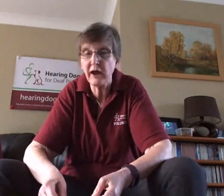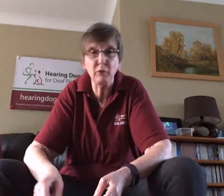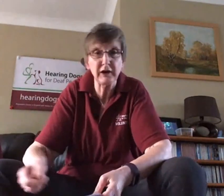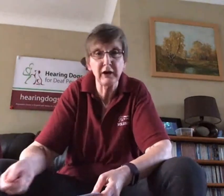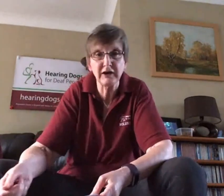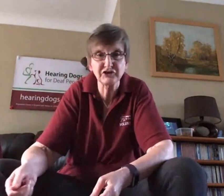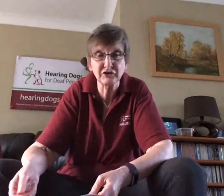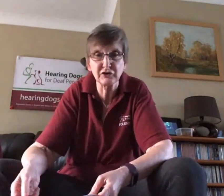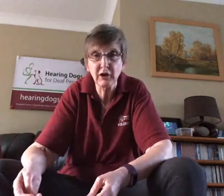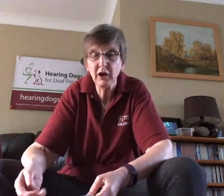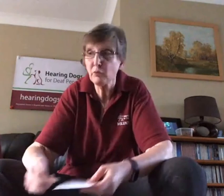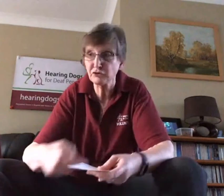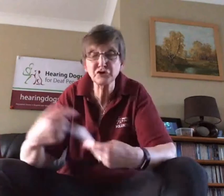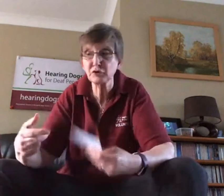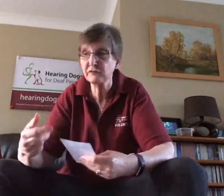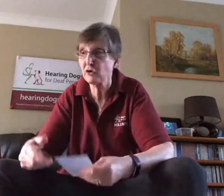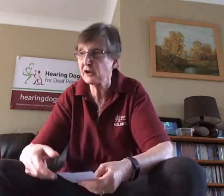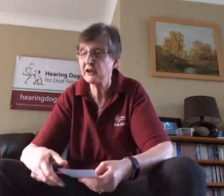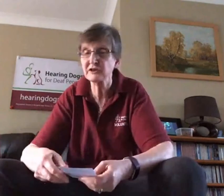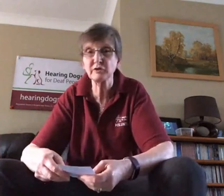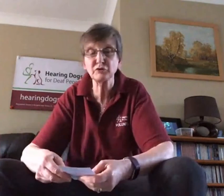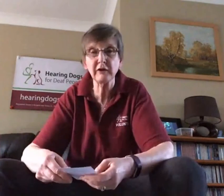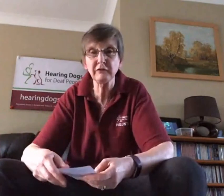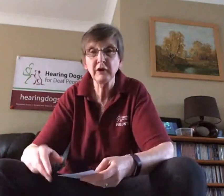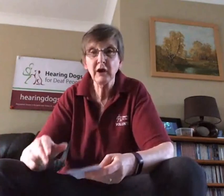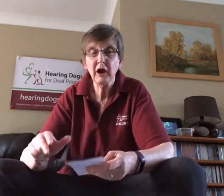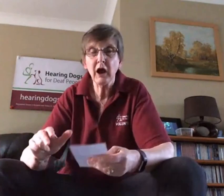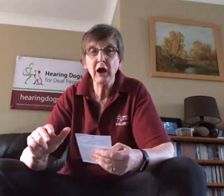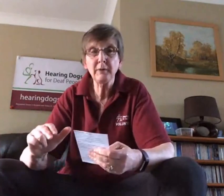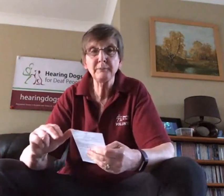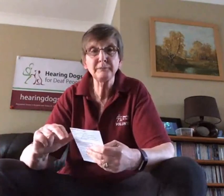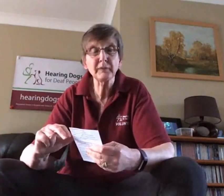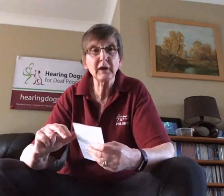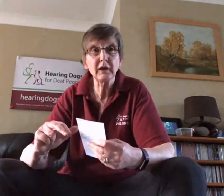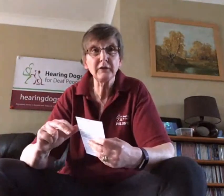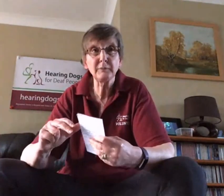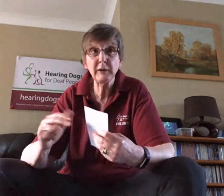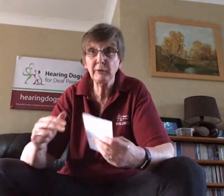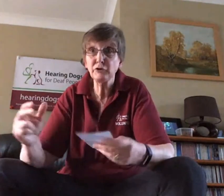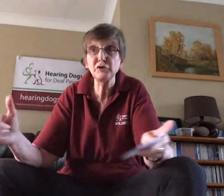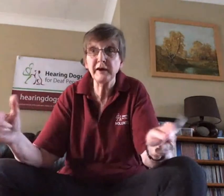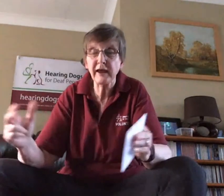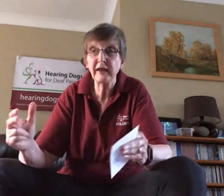what he likes to do, what sort of dog he is, which will give the people who do the actual